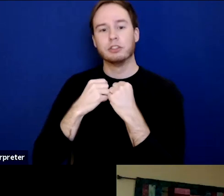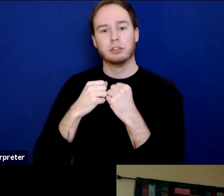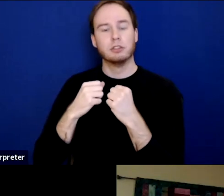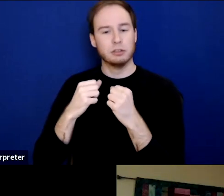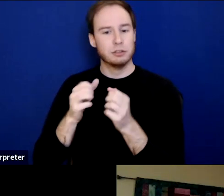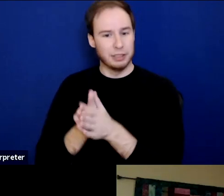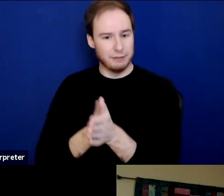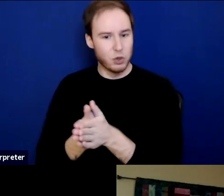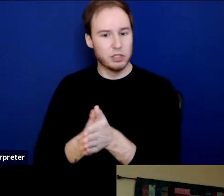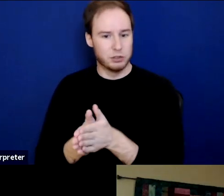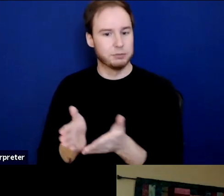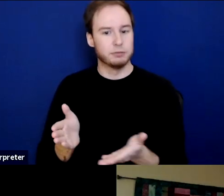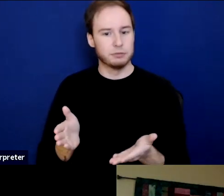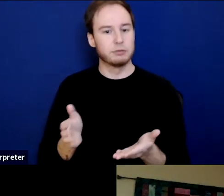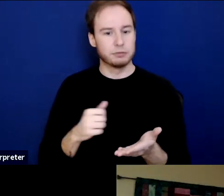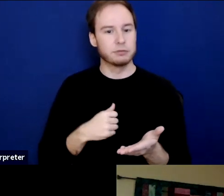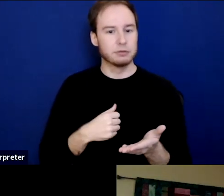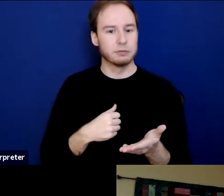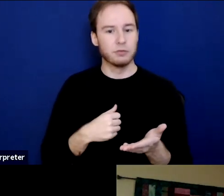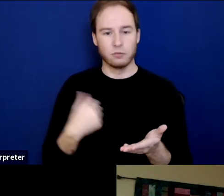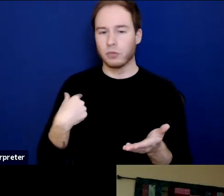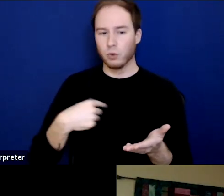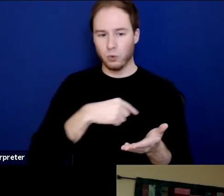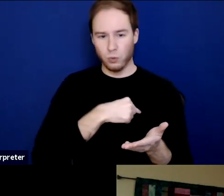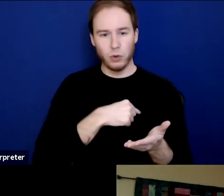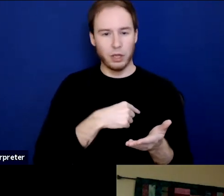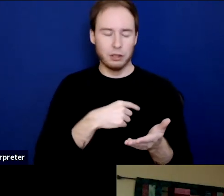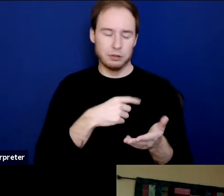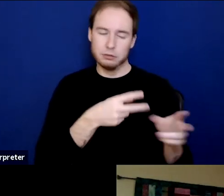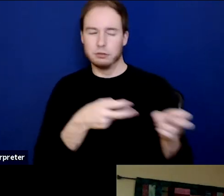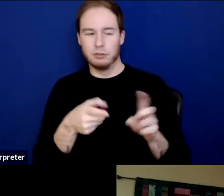which of course, we totally ripped off from motivational interviewing.